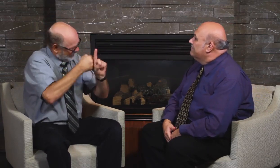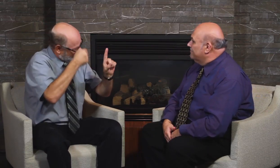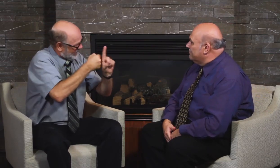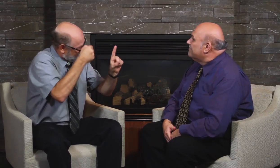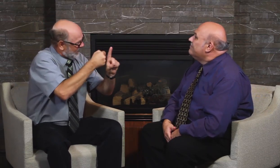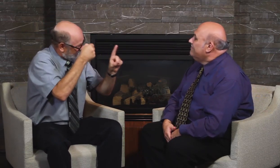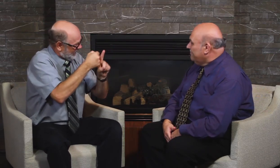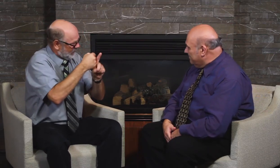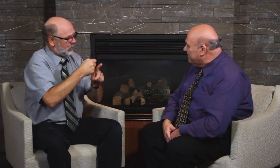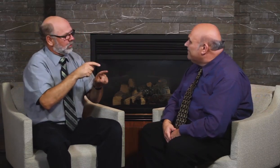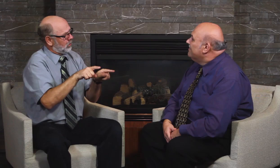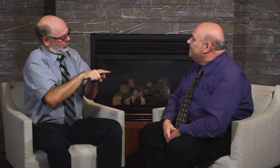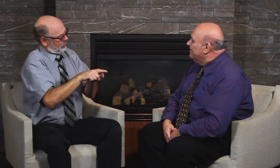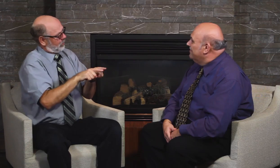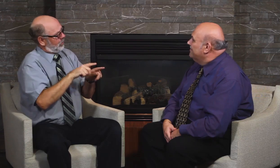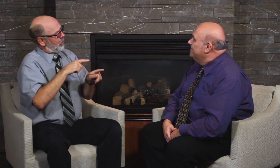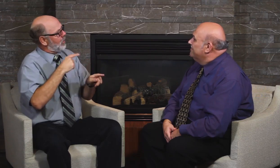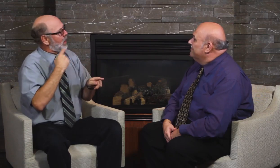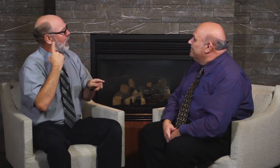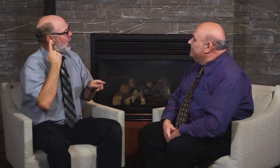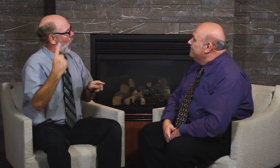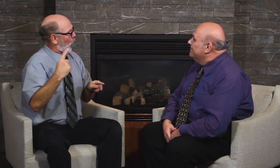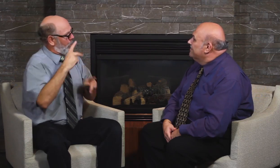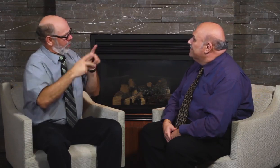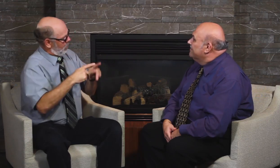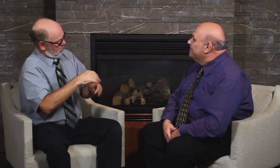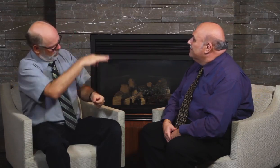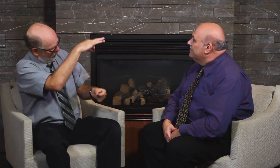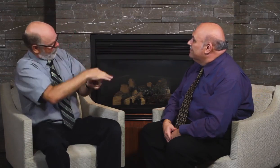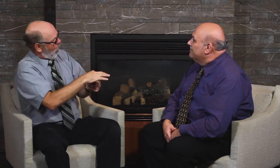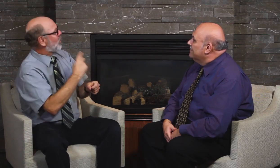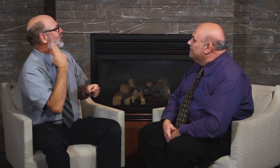as much as hearing politicians do. It would